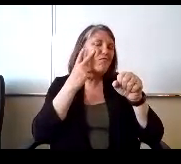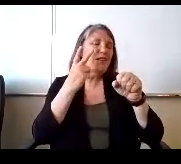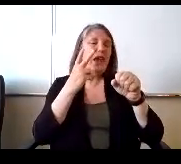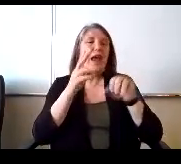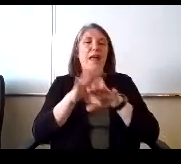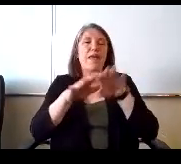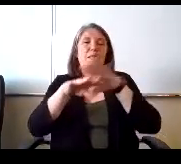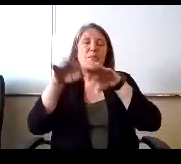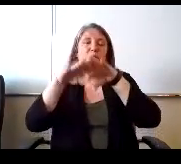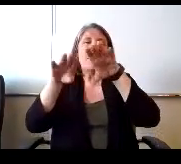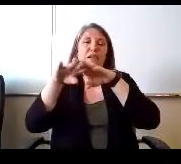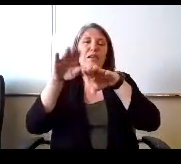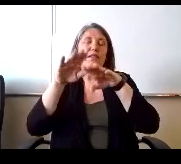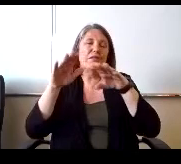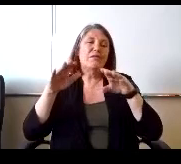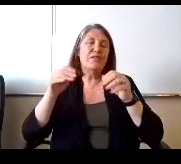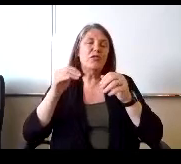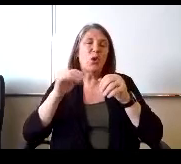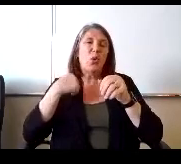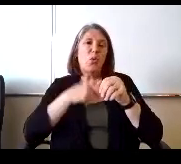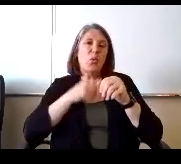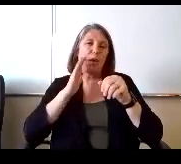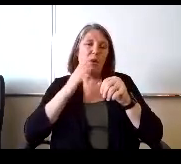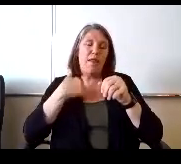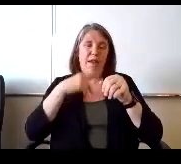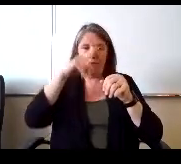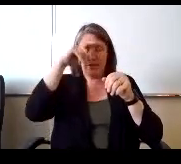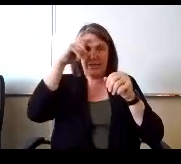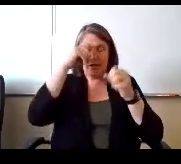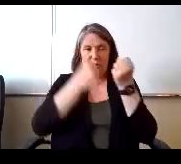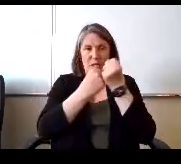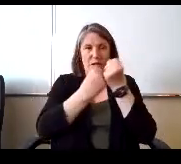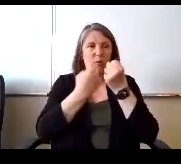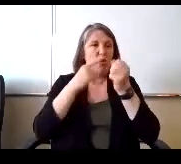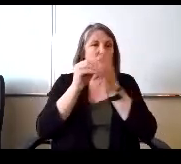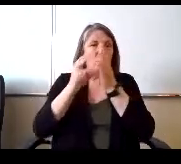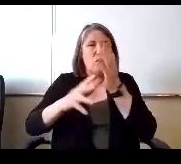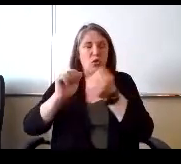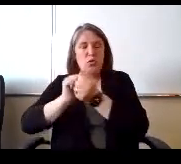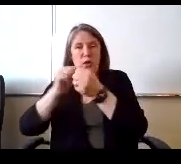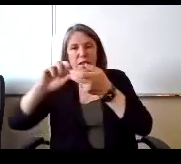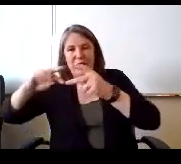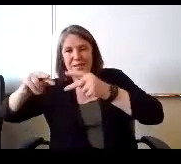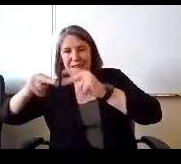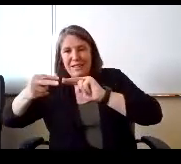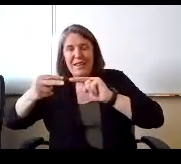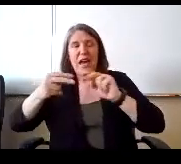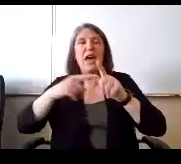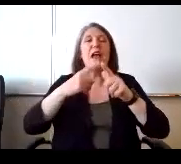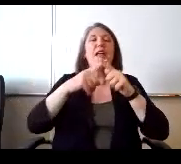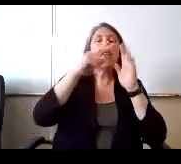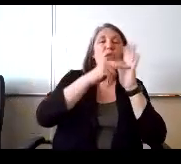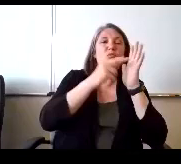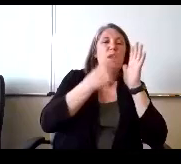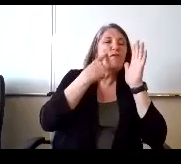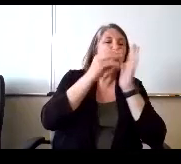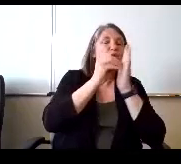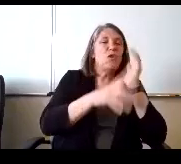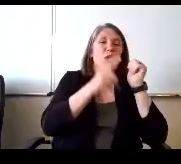So we would have summer support for students with dyslexia and then summer support in reading for students that are just behind.